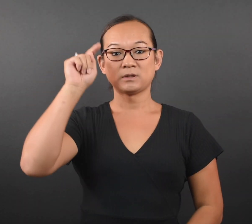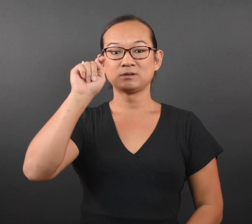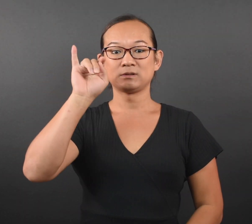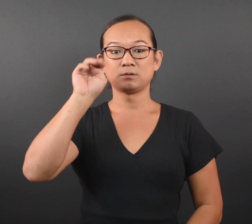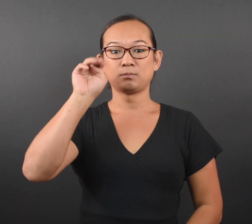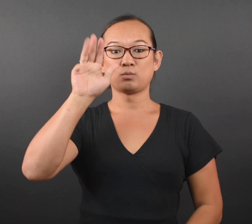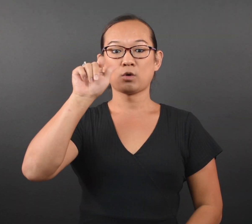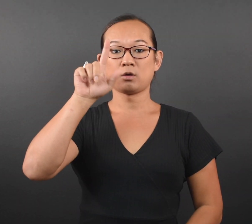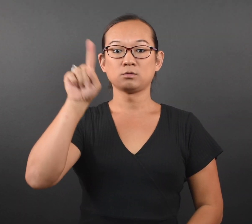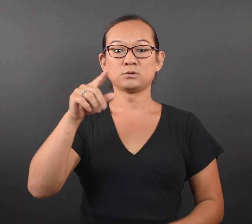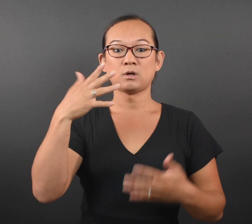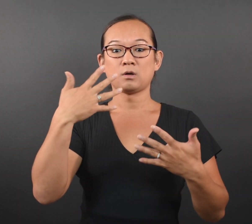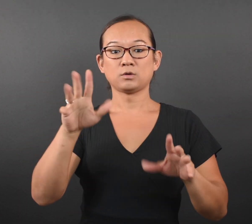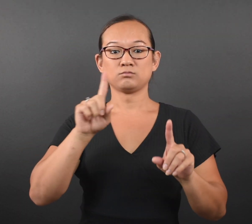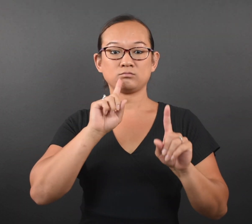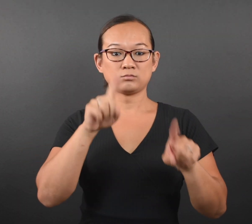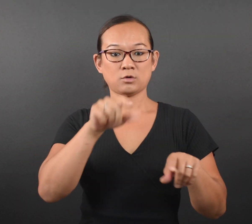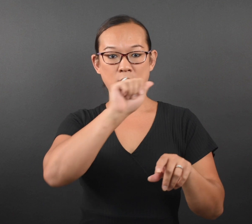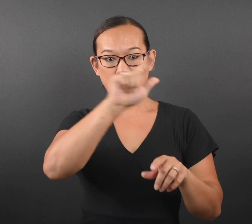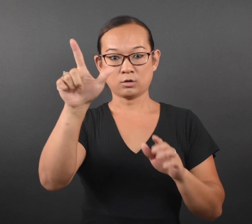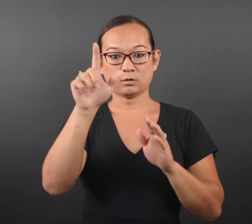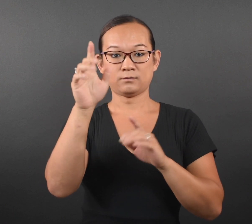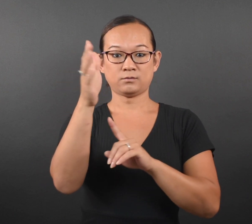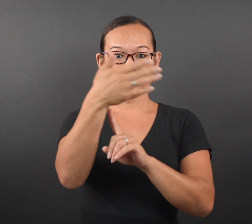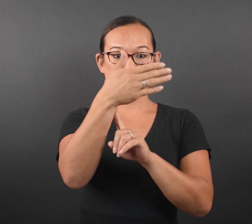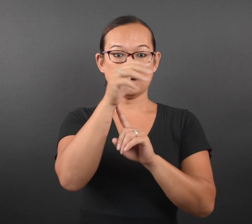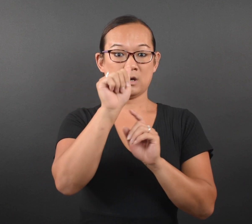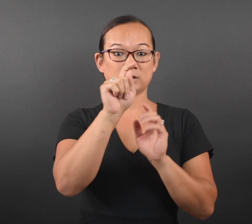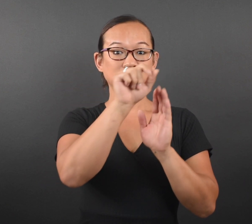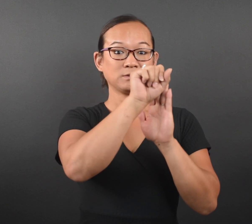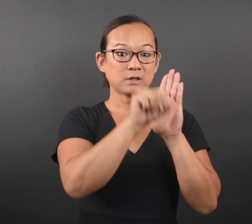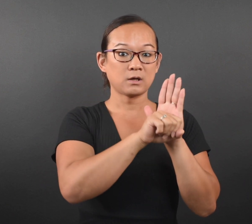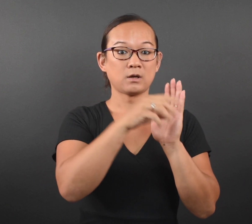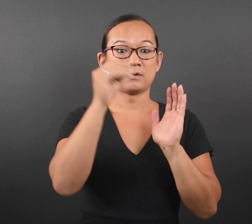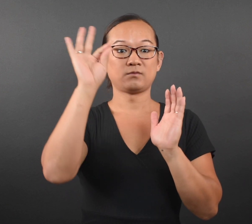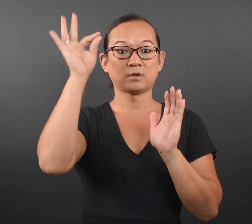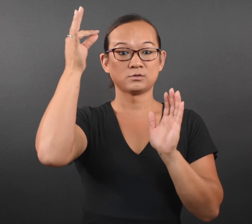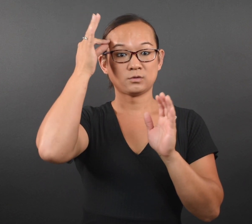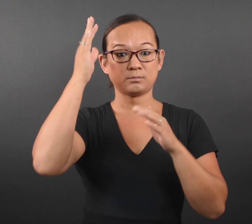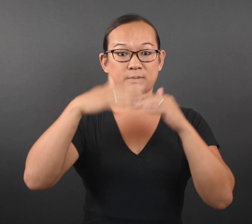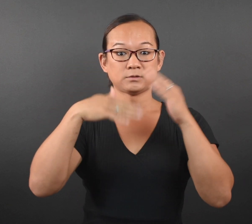Governor Tim Walz has directed all flags at state and federal buildings in Minnesota